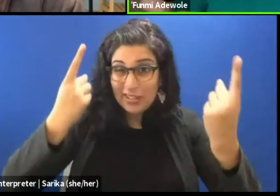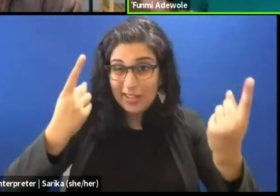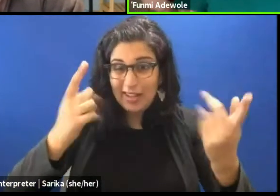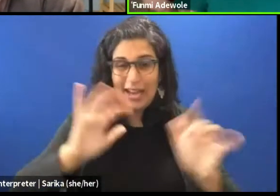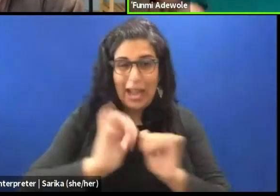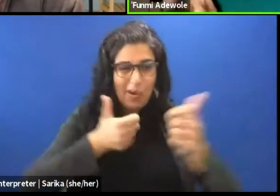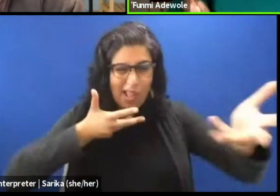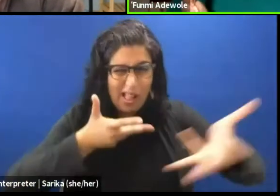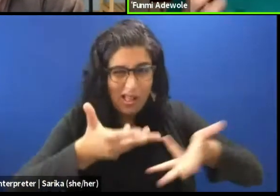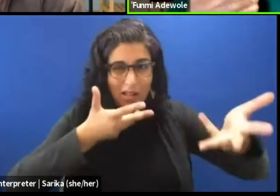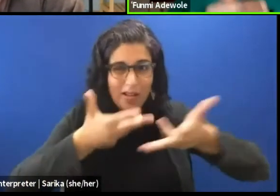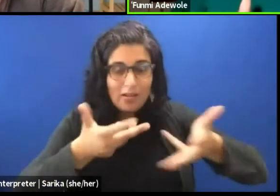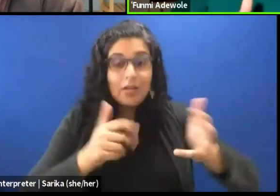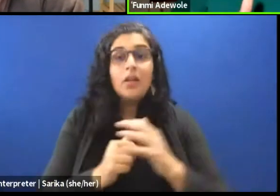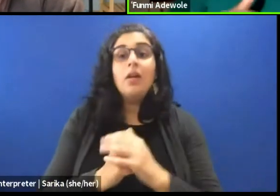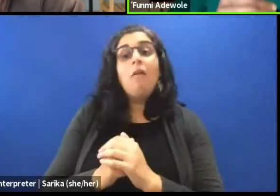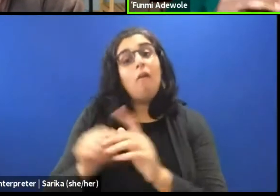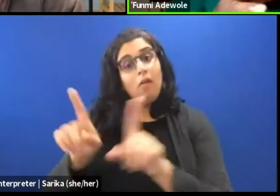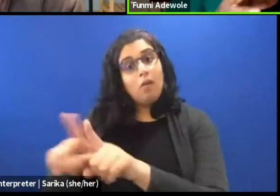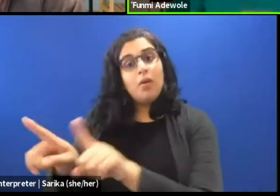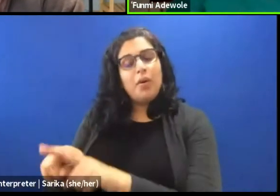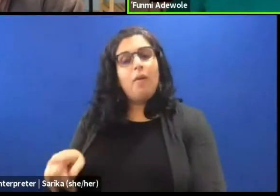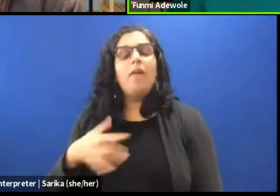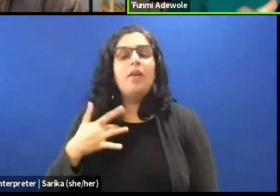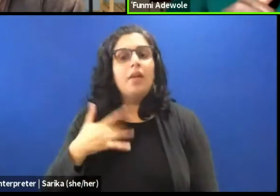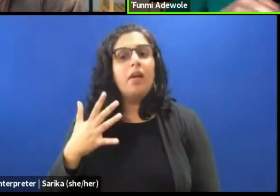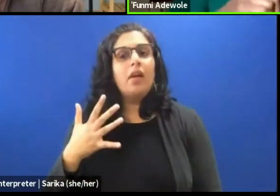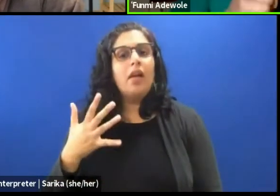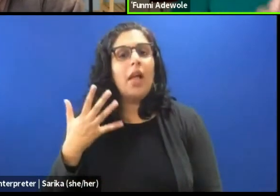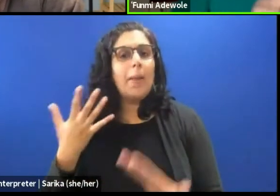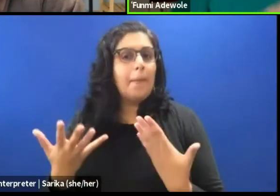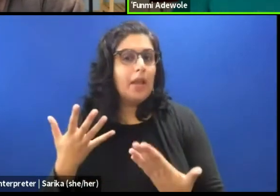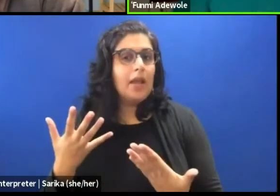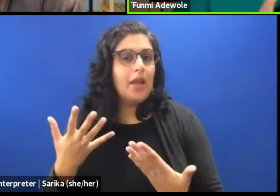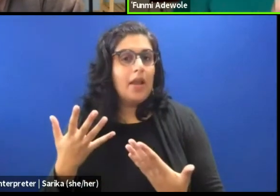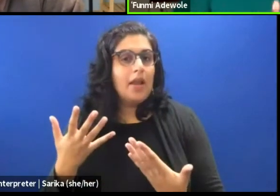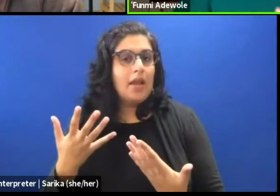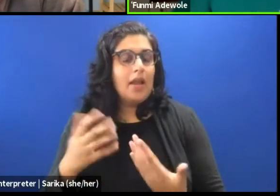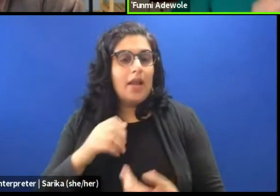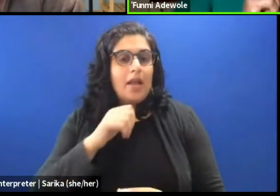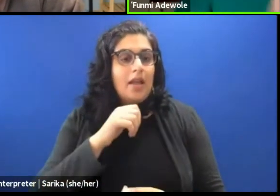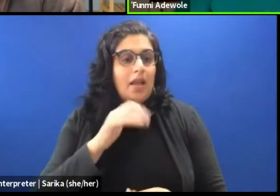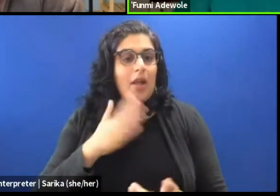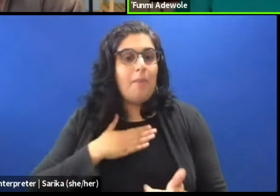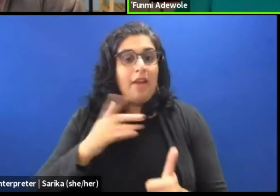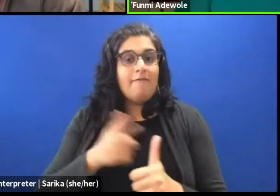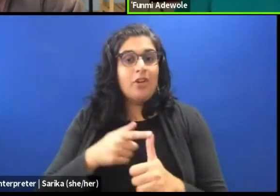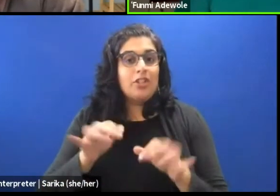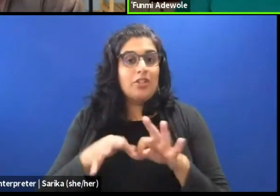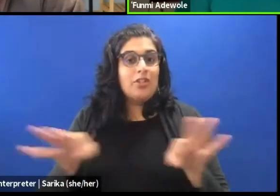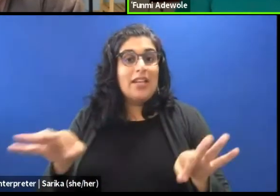And also, I think, the fact that I didn't train. My first degree is not in performance.